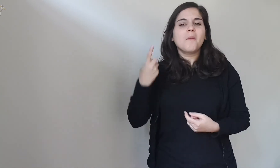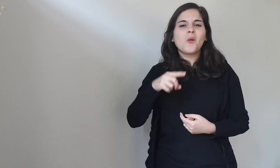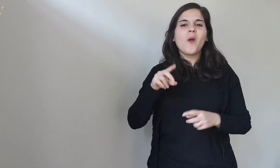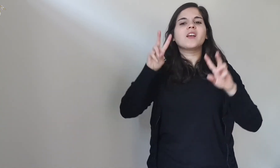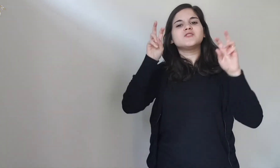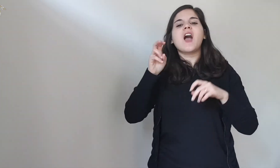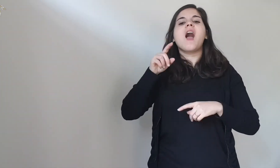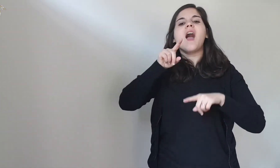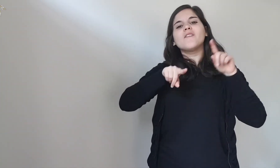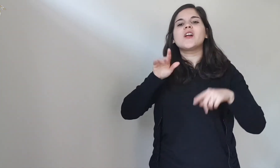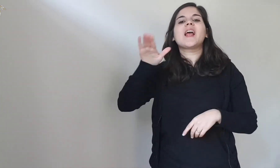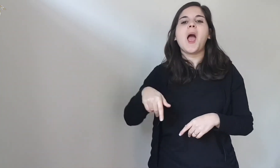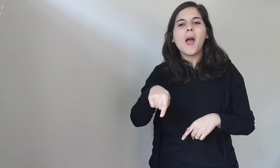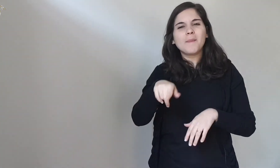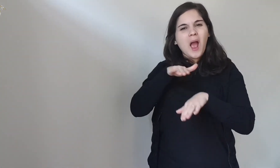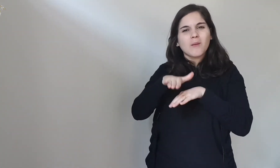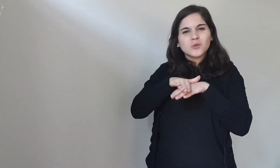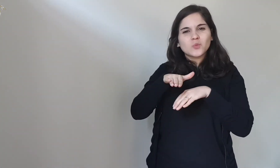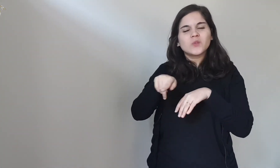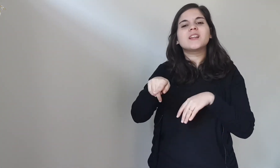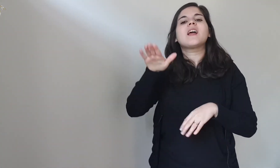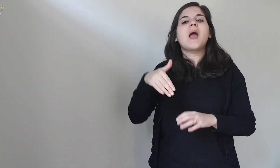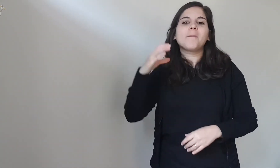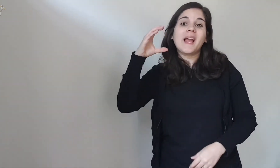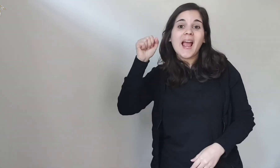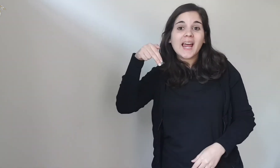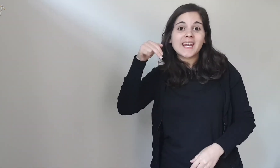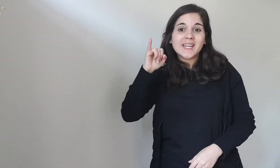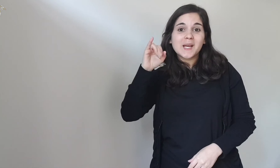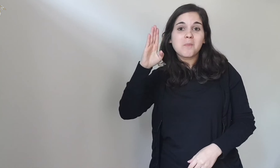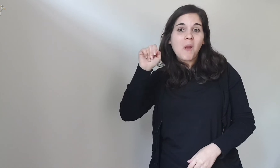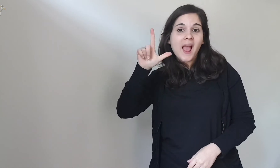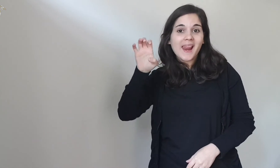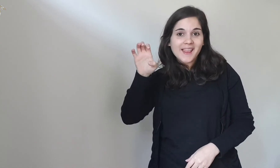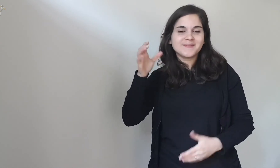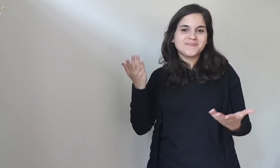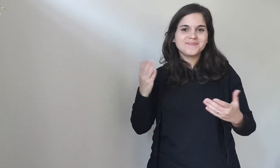This is why it is sometimes called a cannibal rite.